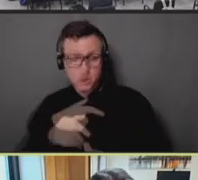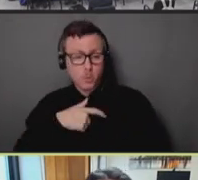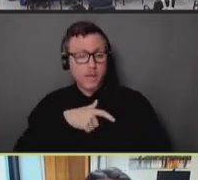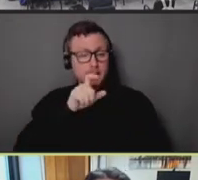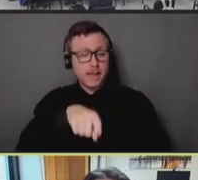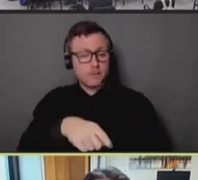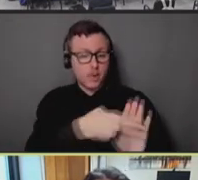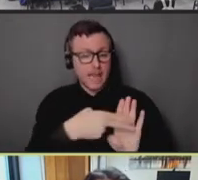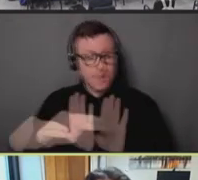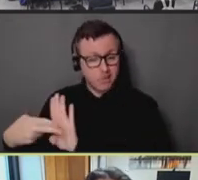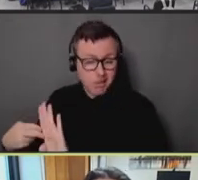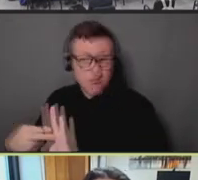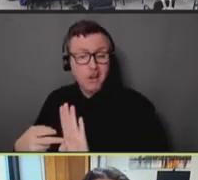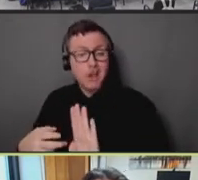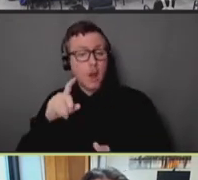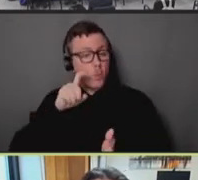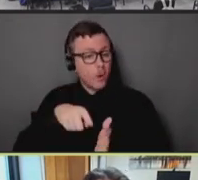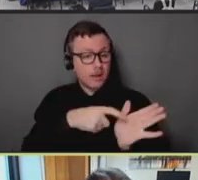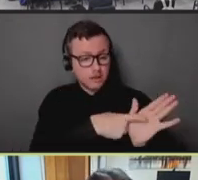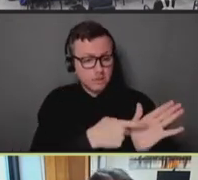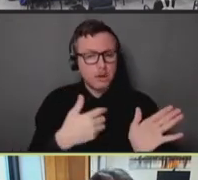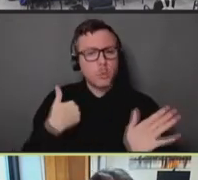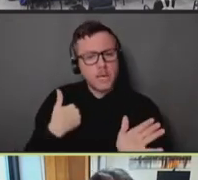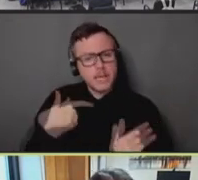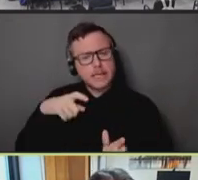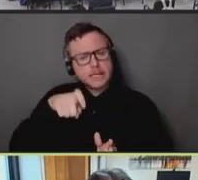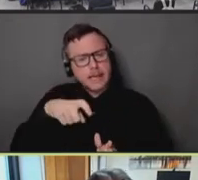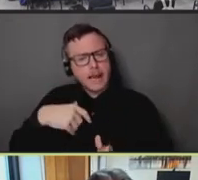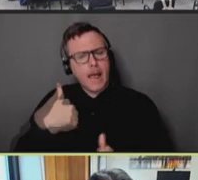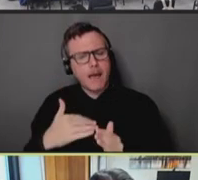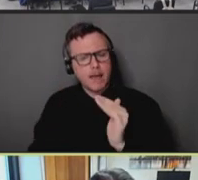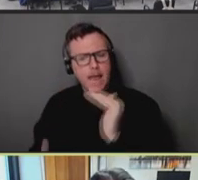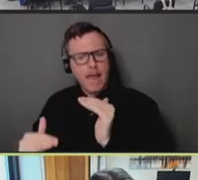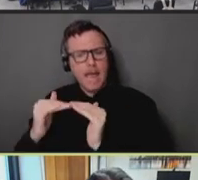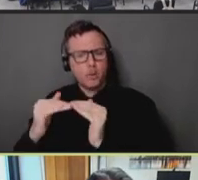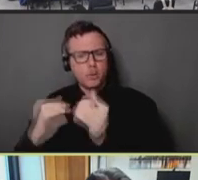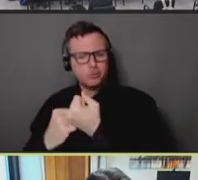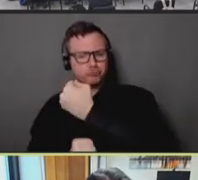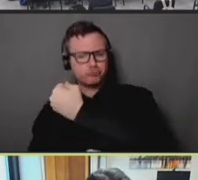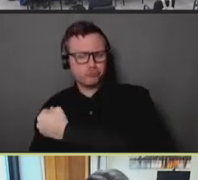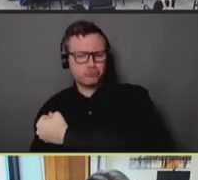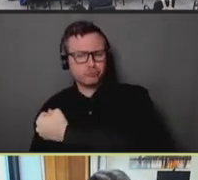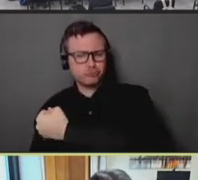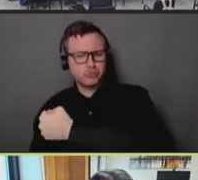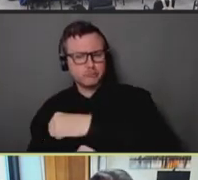and we also have to build in an equity infrastructure that allows us to plan with